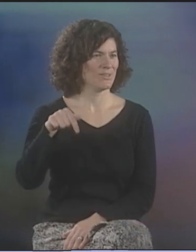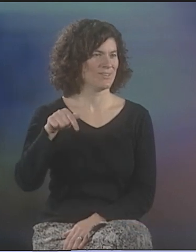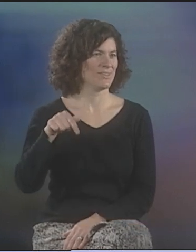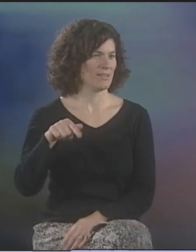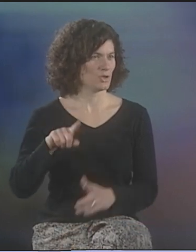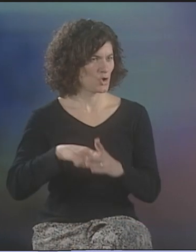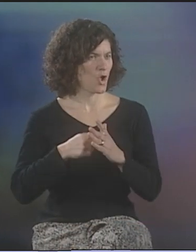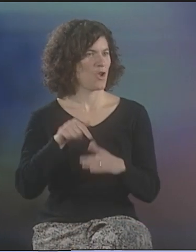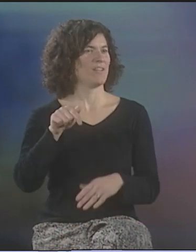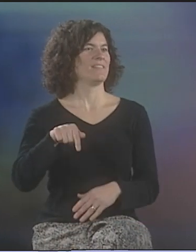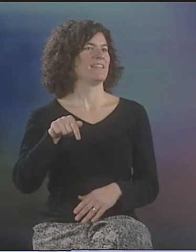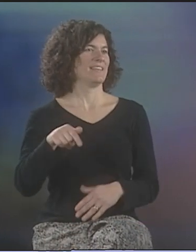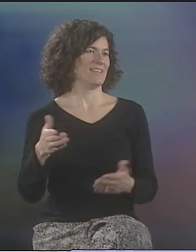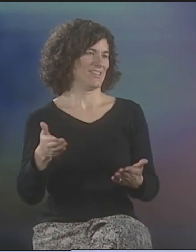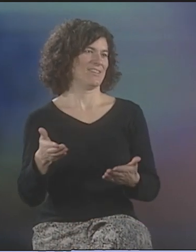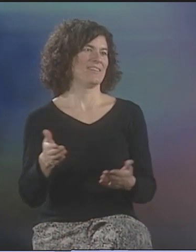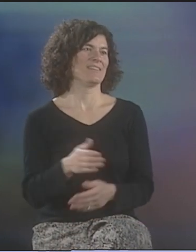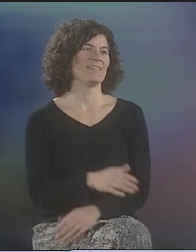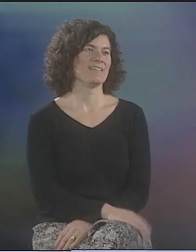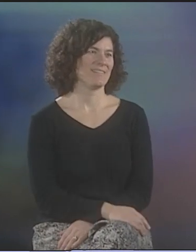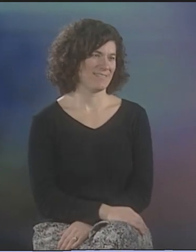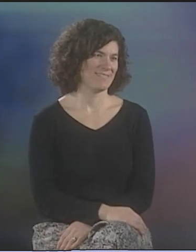HERE. IT STARTED HERE. YEAH.